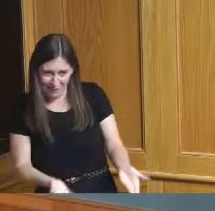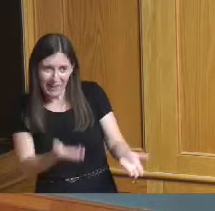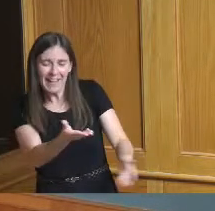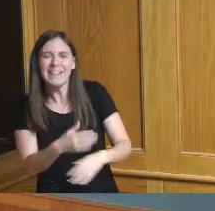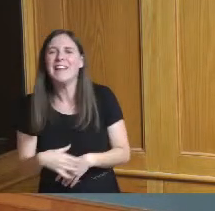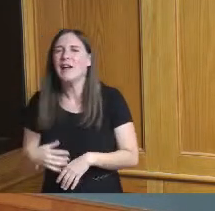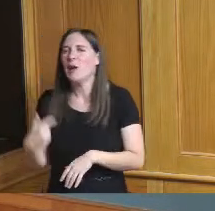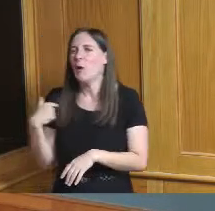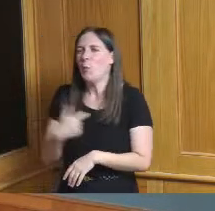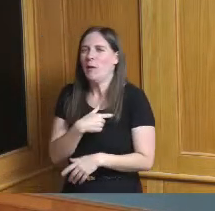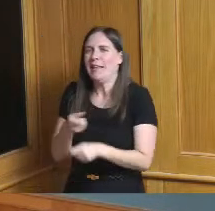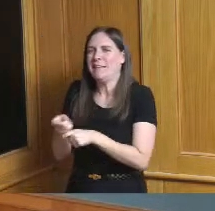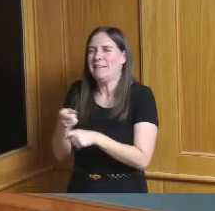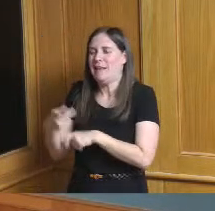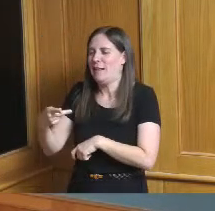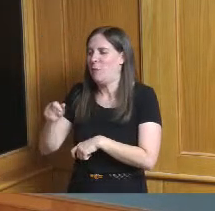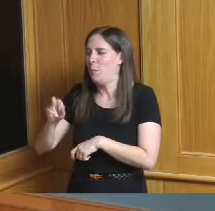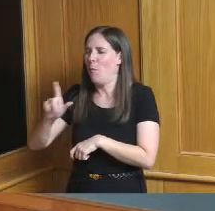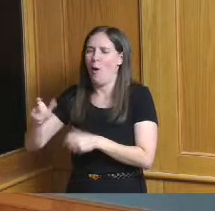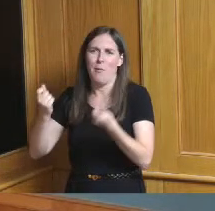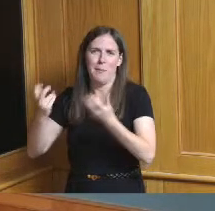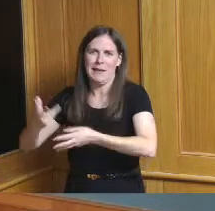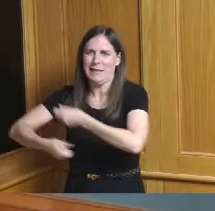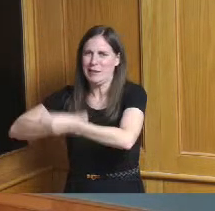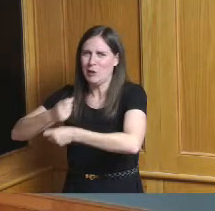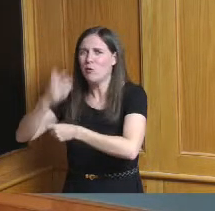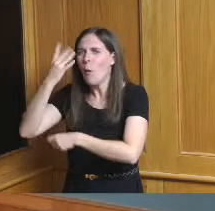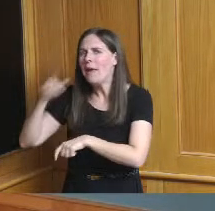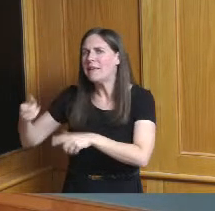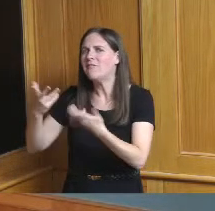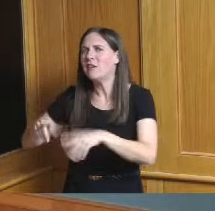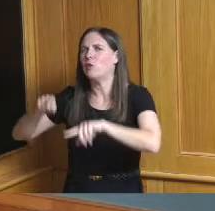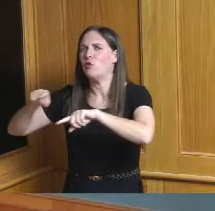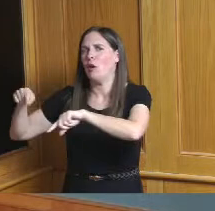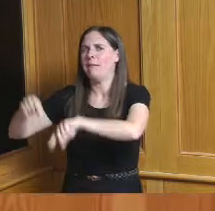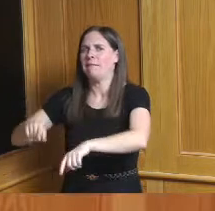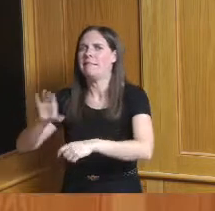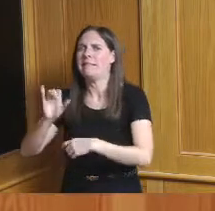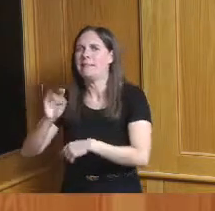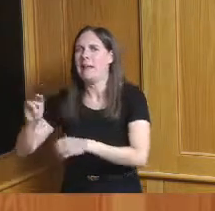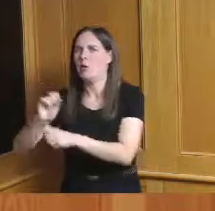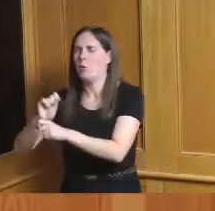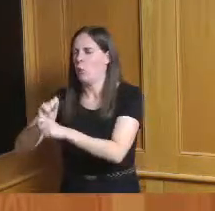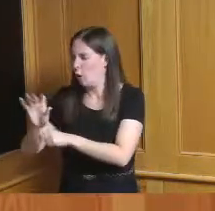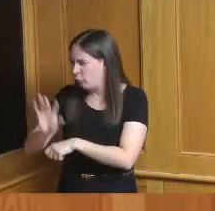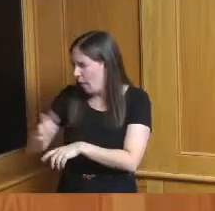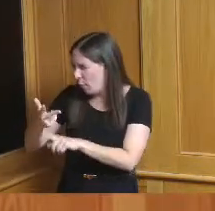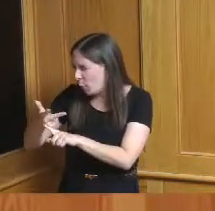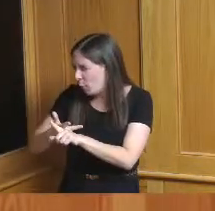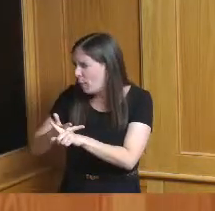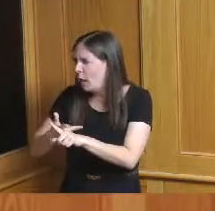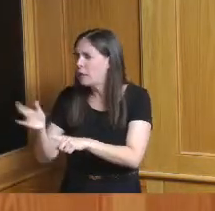we we teased Paul for years because he went to Cincinnati to work for about what three months or something he said I want to come back